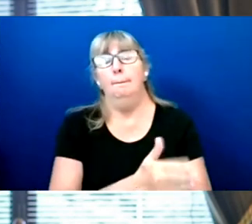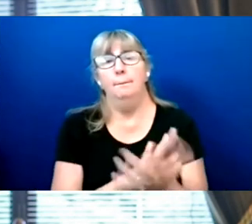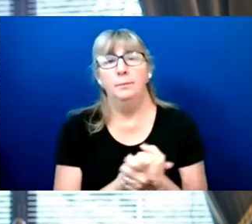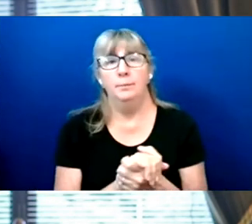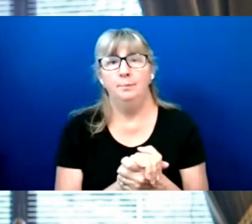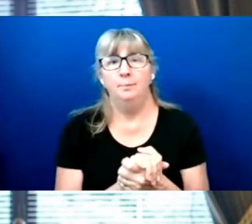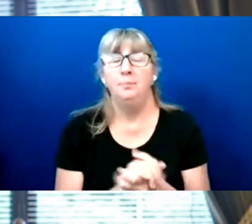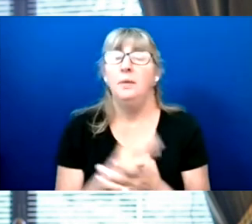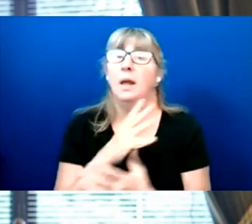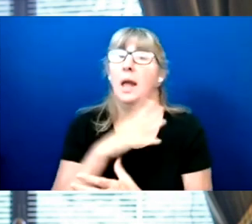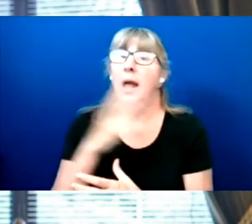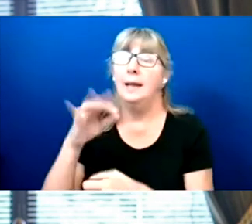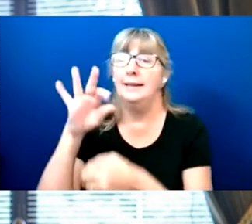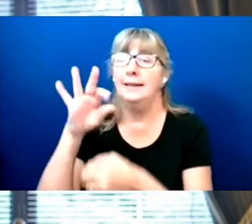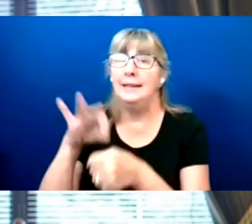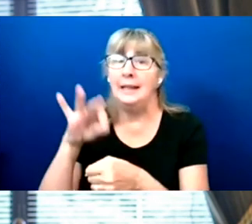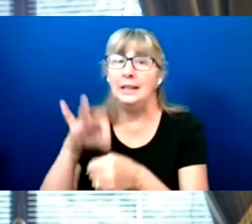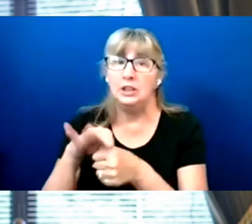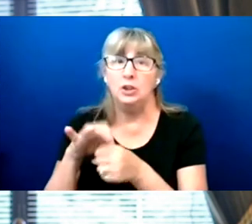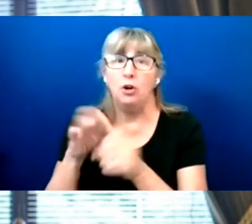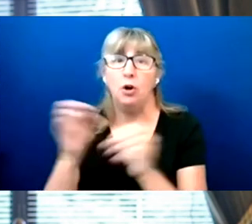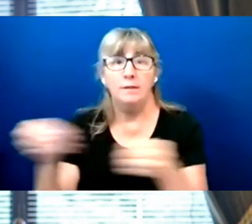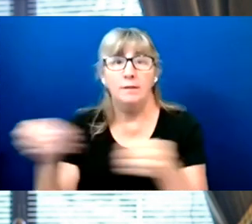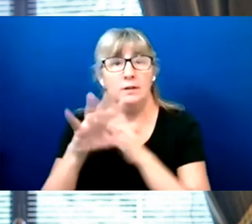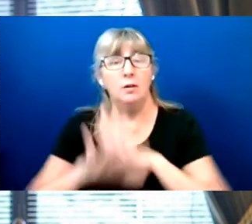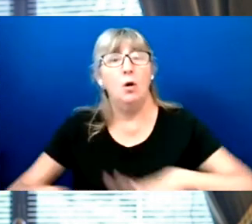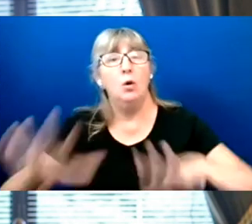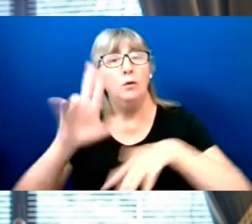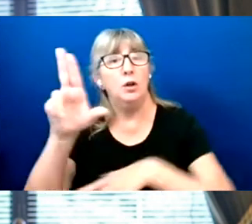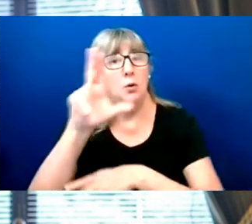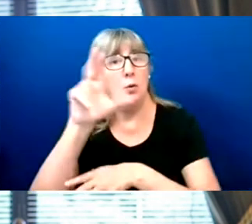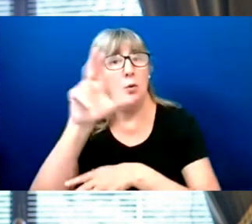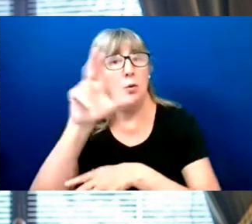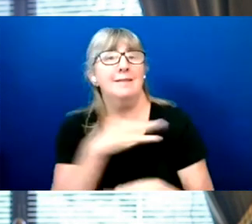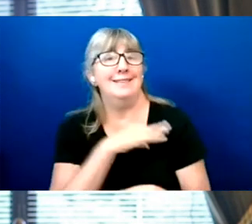Finally, election offices across the country are facing staffing shortages.